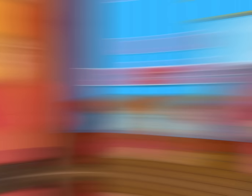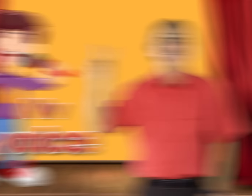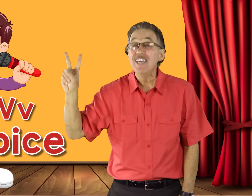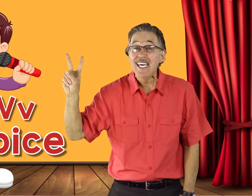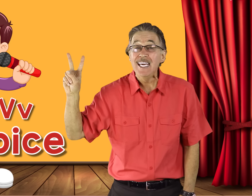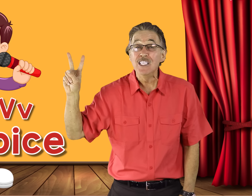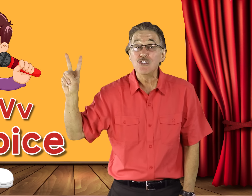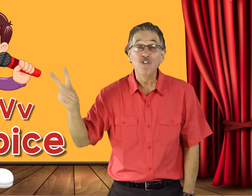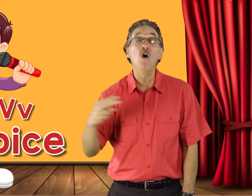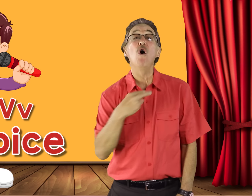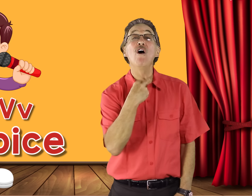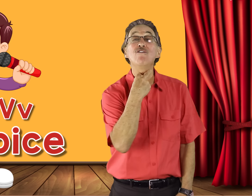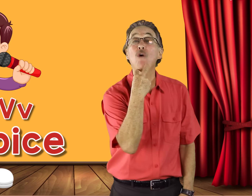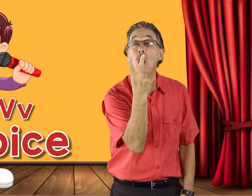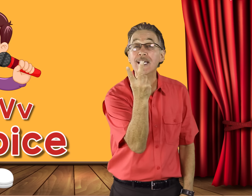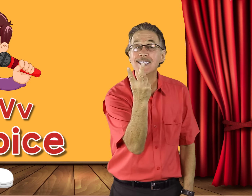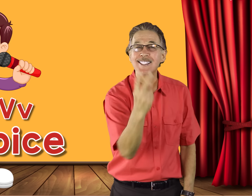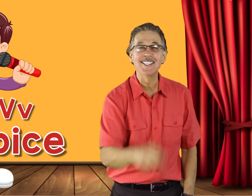V is for voice